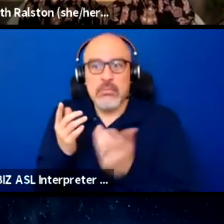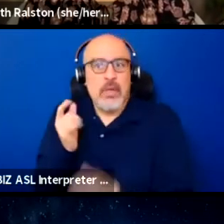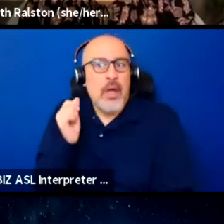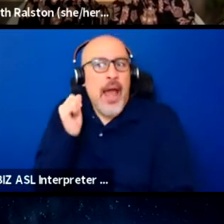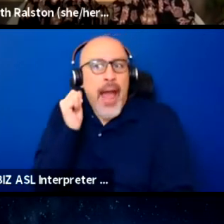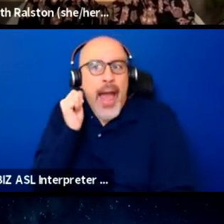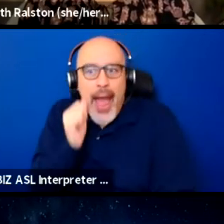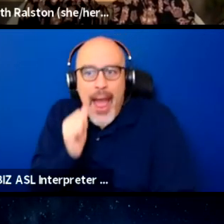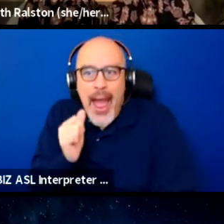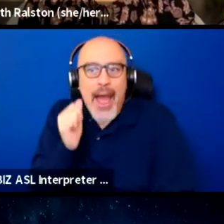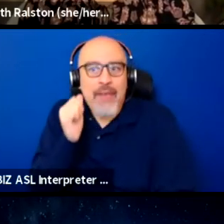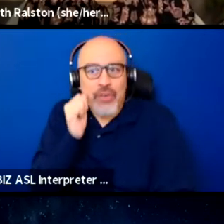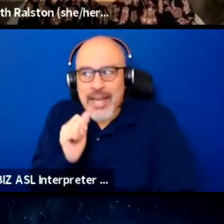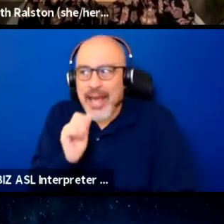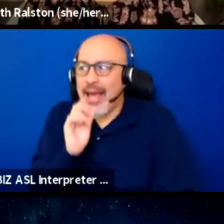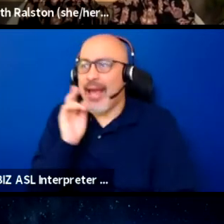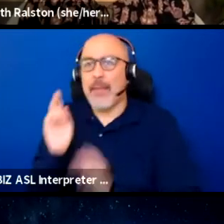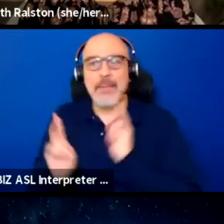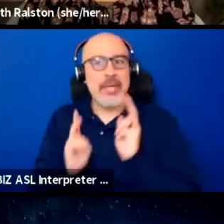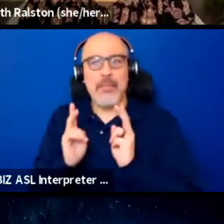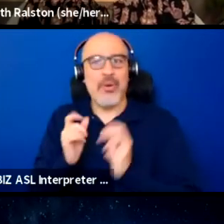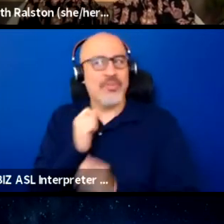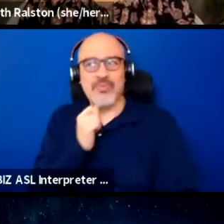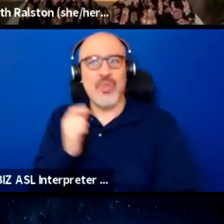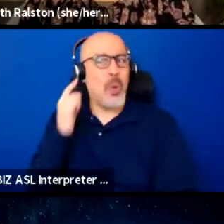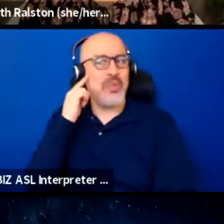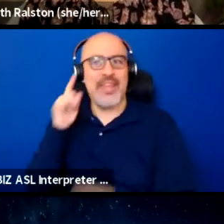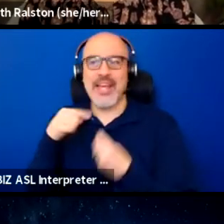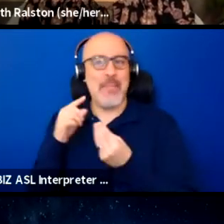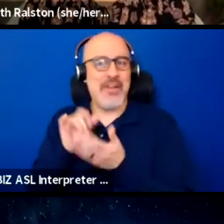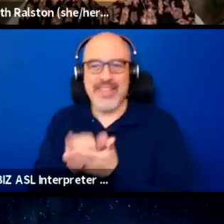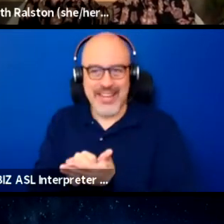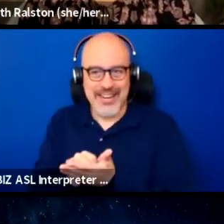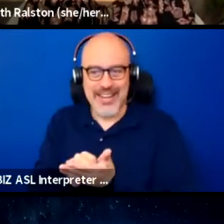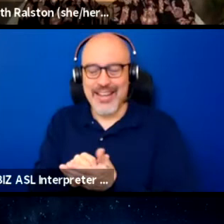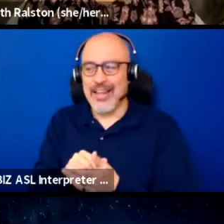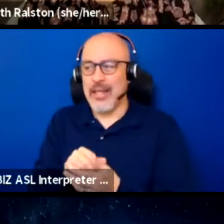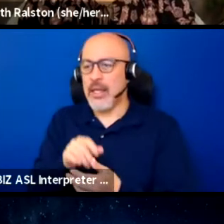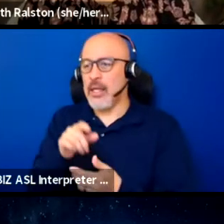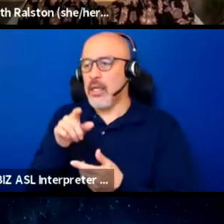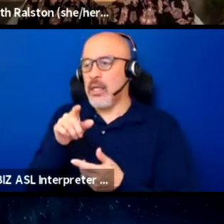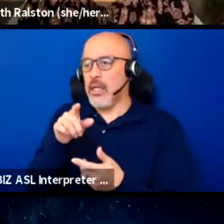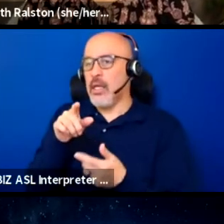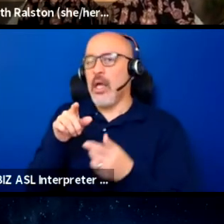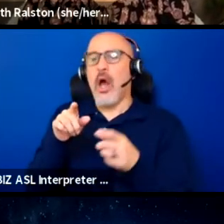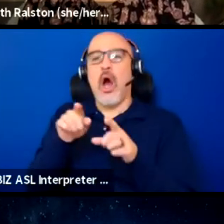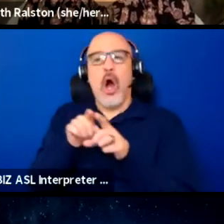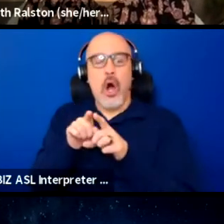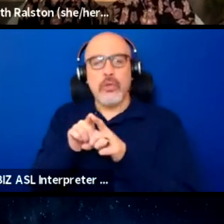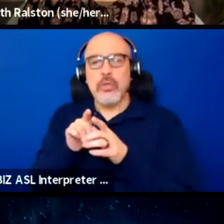able-bodied people don't think about, things that they need to start thinking about